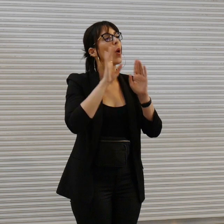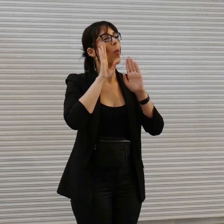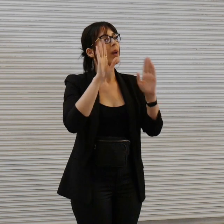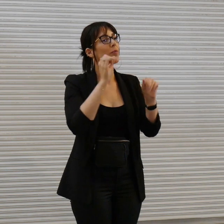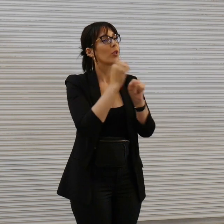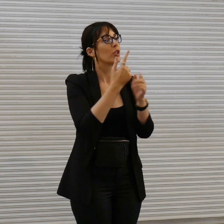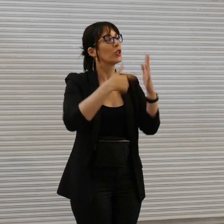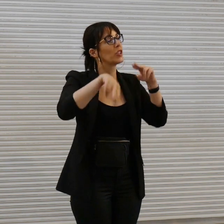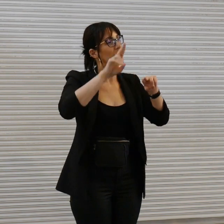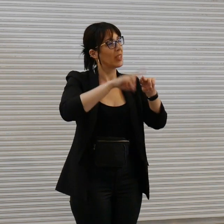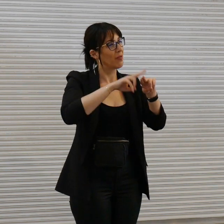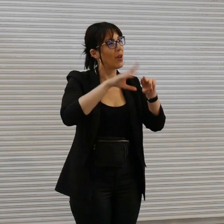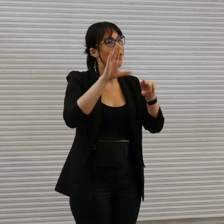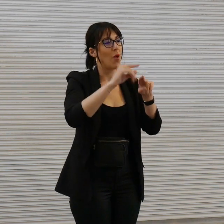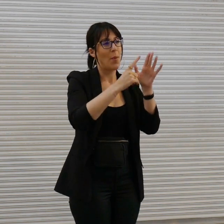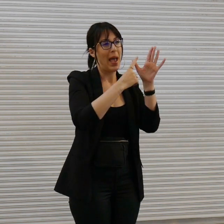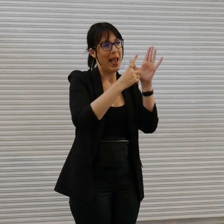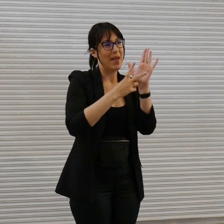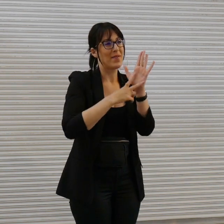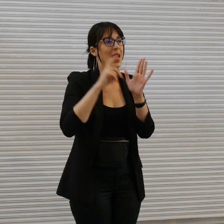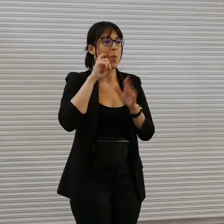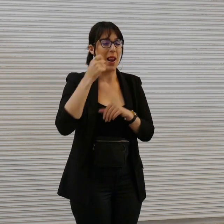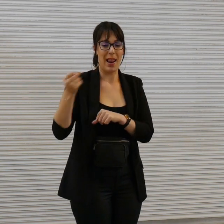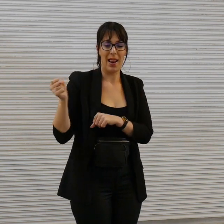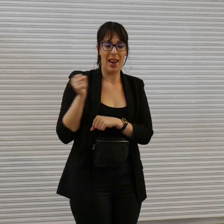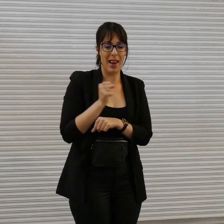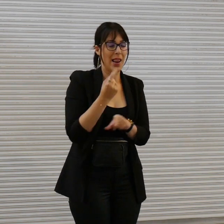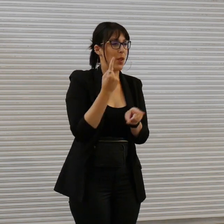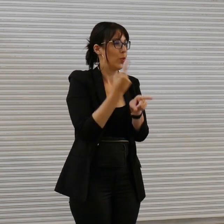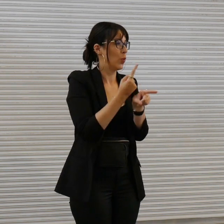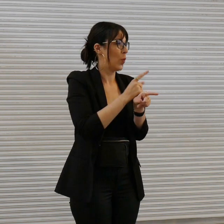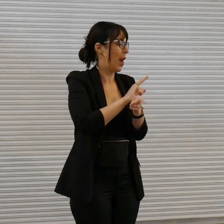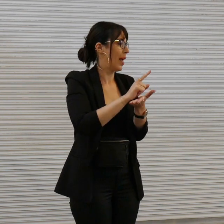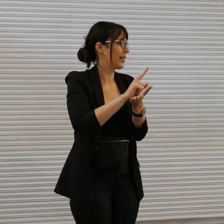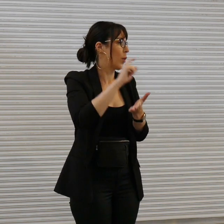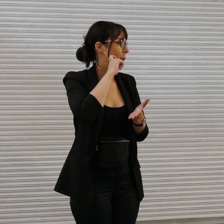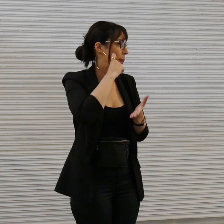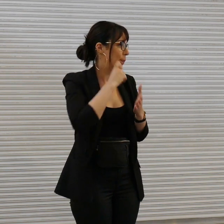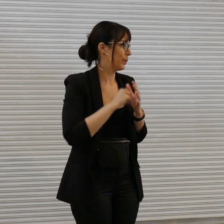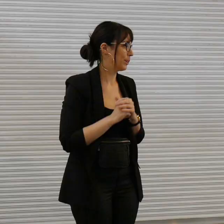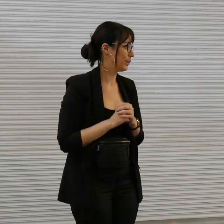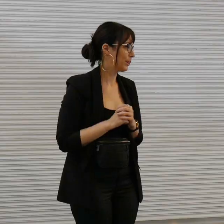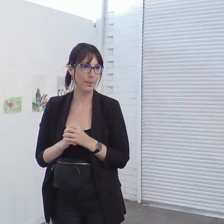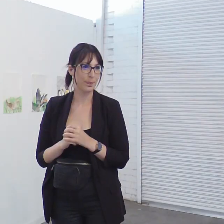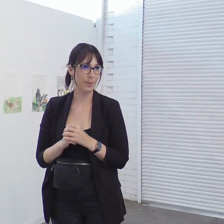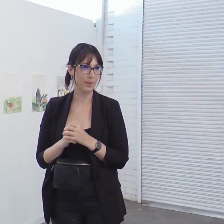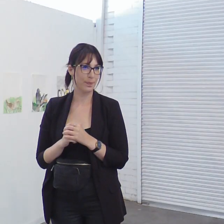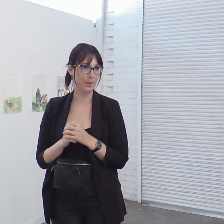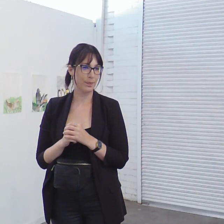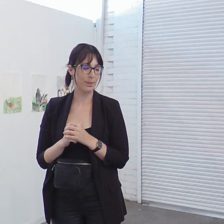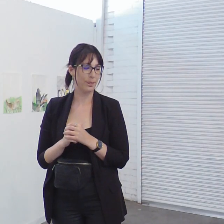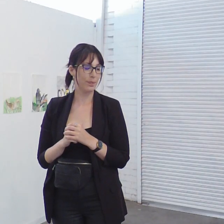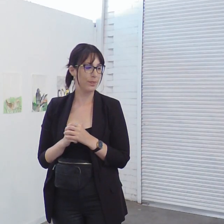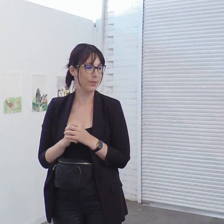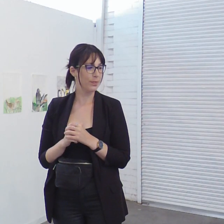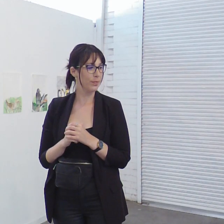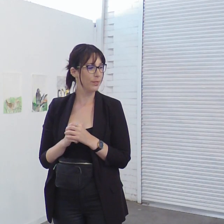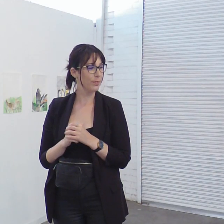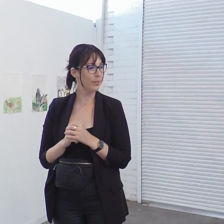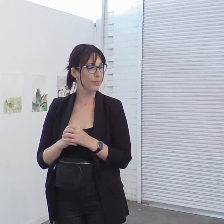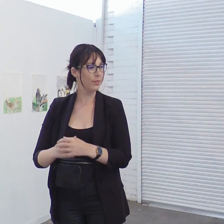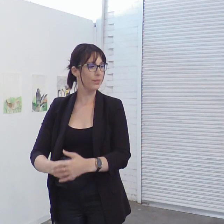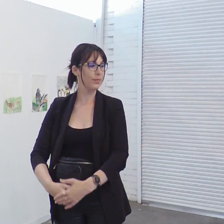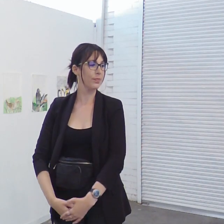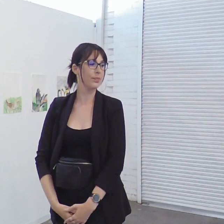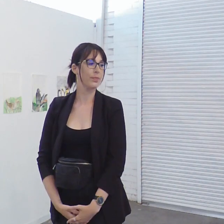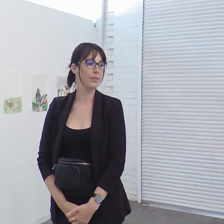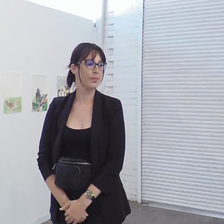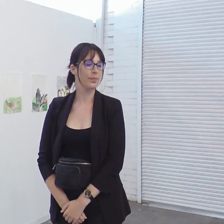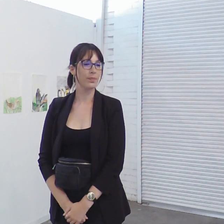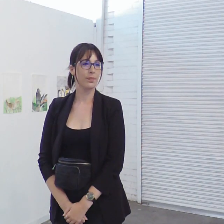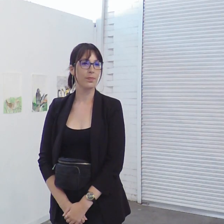from Arts Access Victoria who's one of our guest speakers here today um this eight week residency